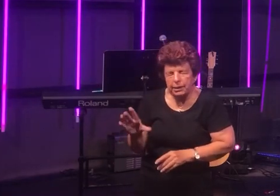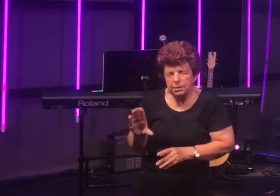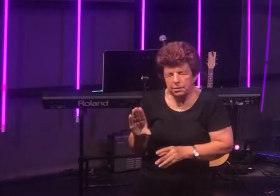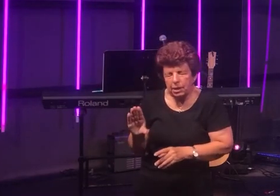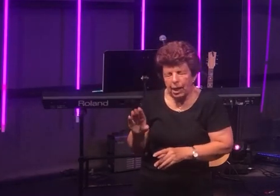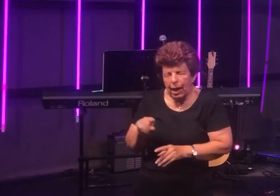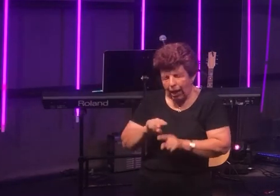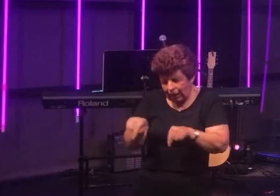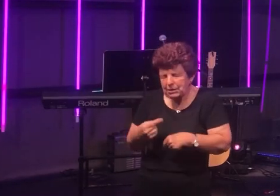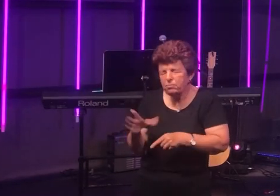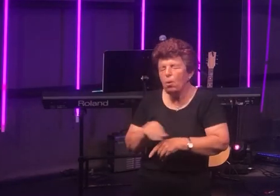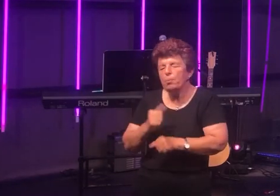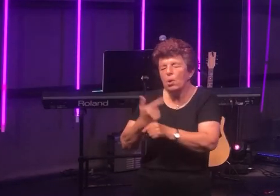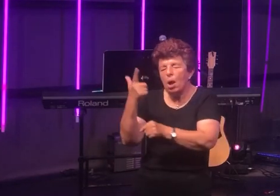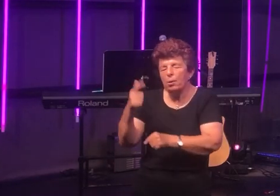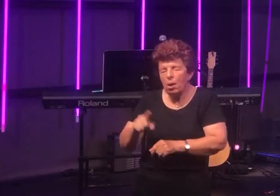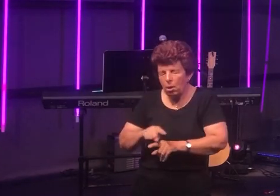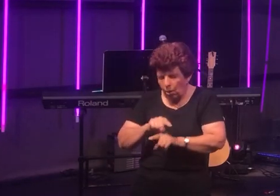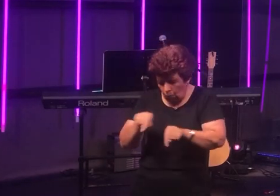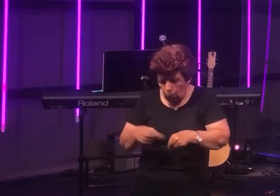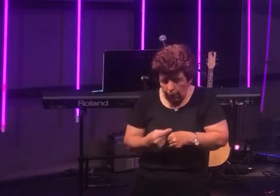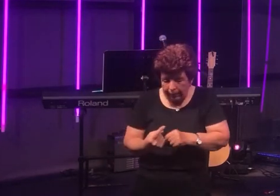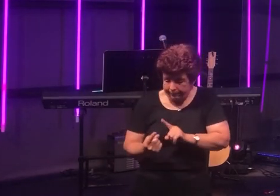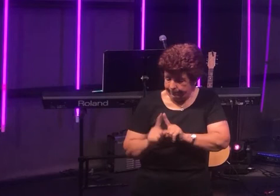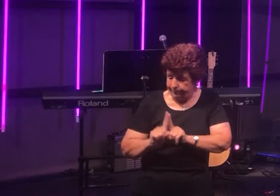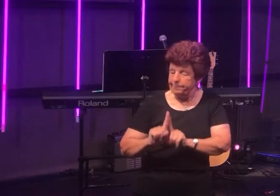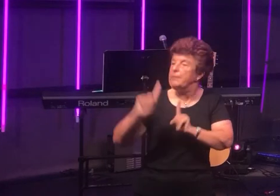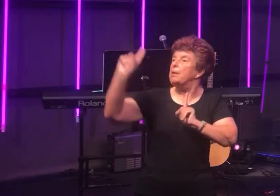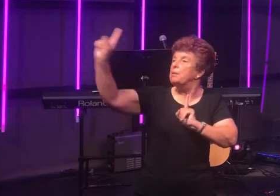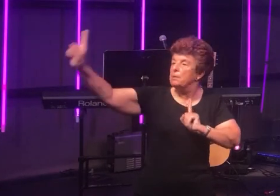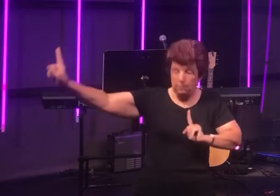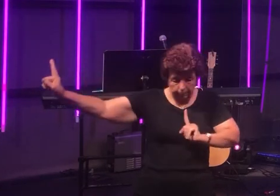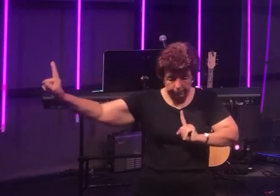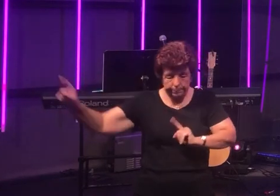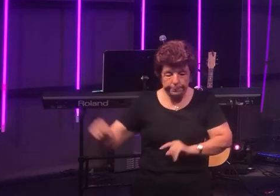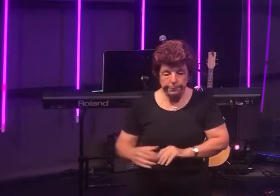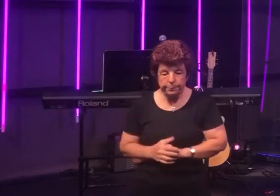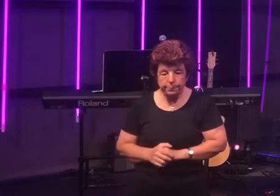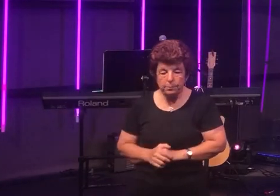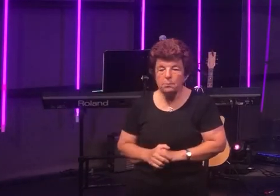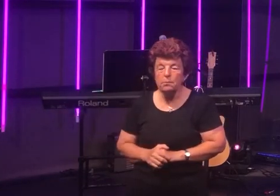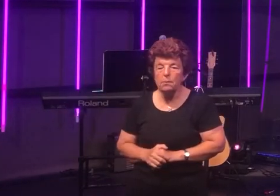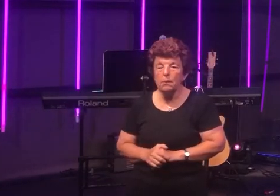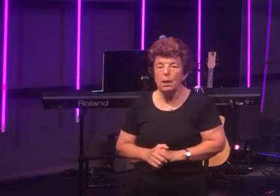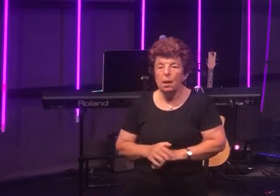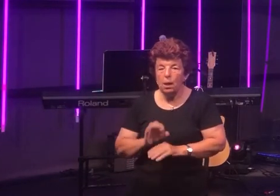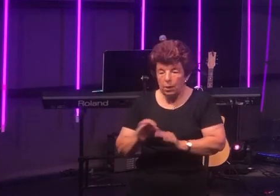That we are totally separate - there is not just a distance but